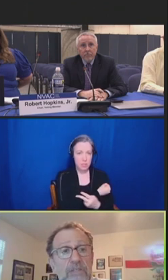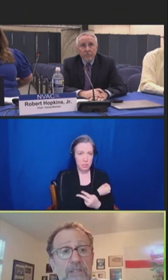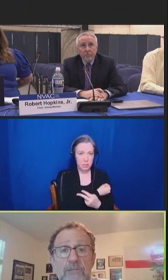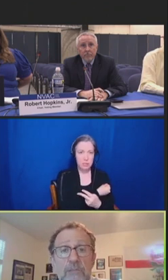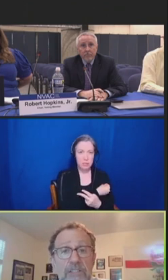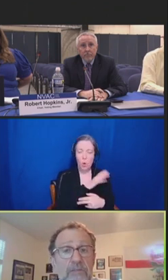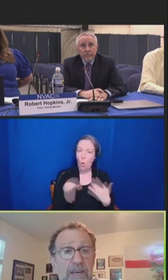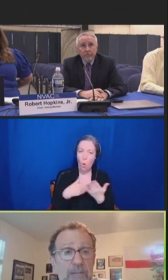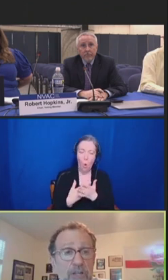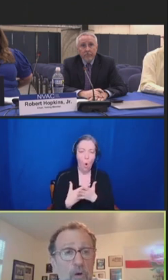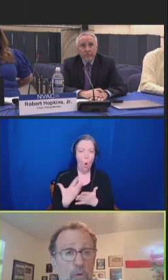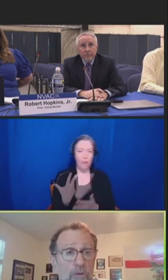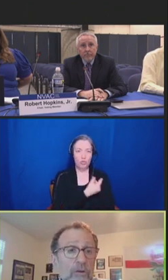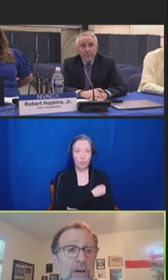6 months of age and older.